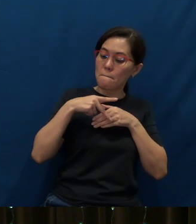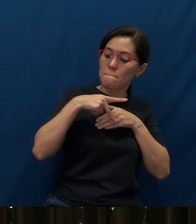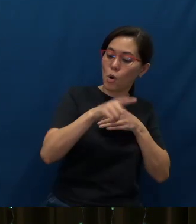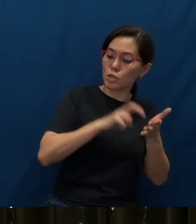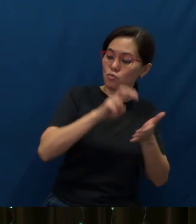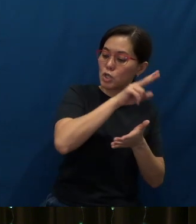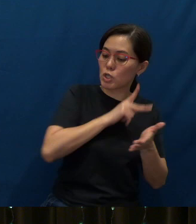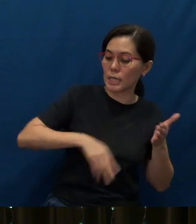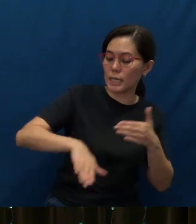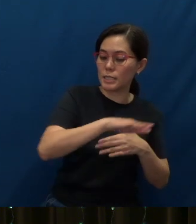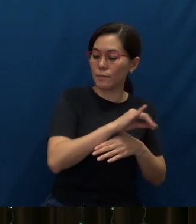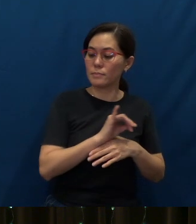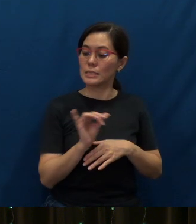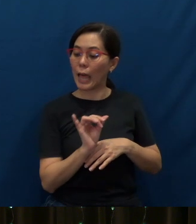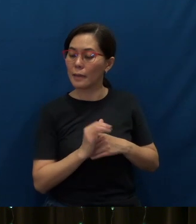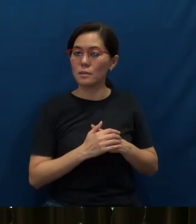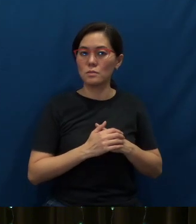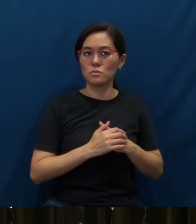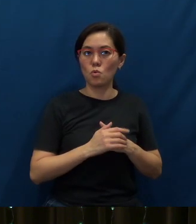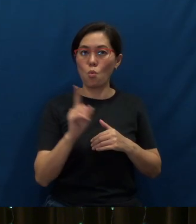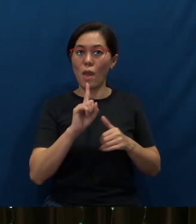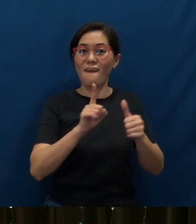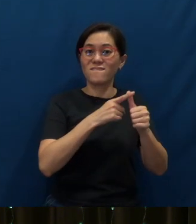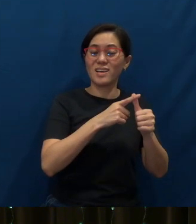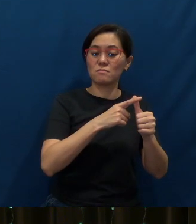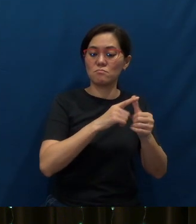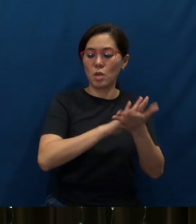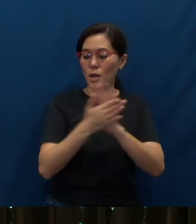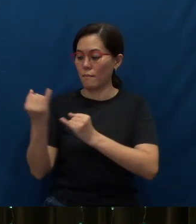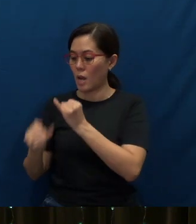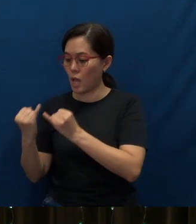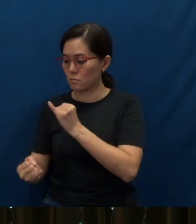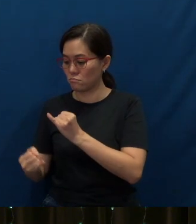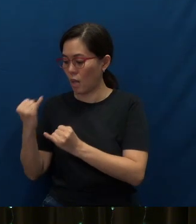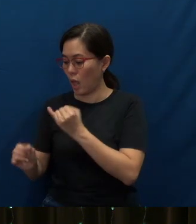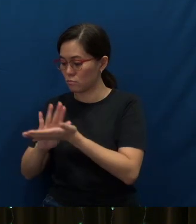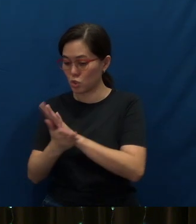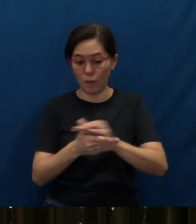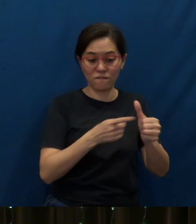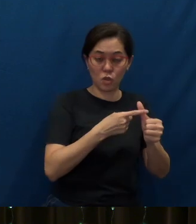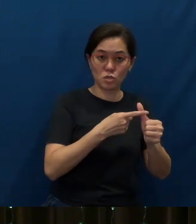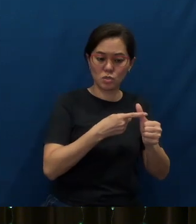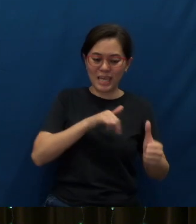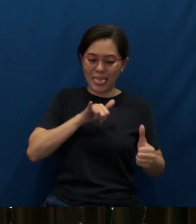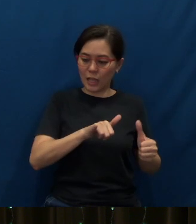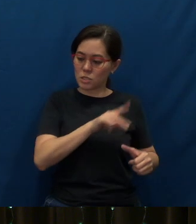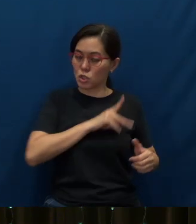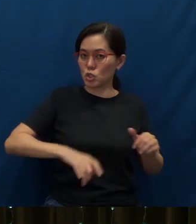was going to look like, you know - where the first would be (the) last, the last would be (the) first - and that this kingdom was no longer